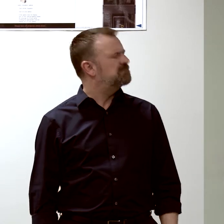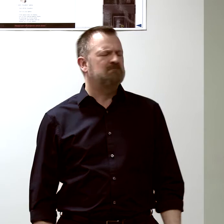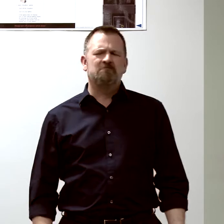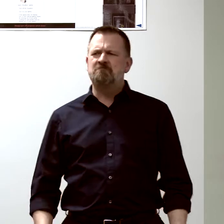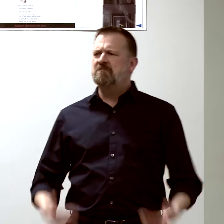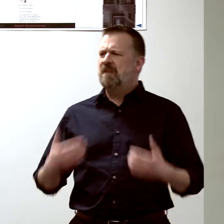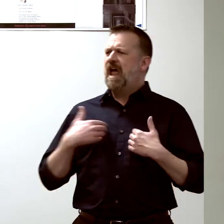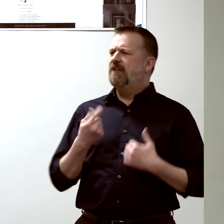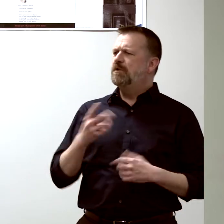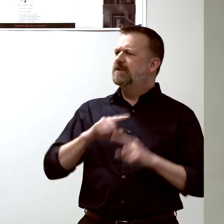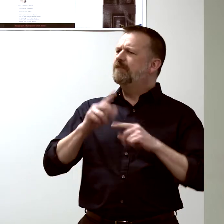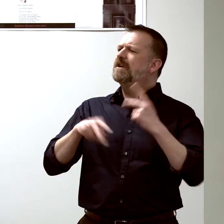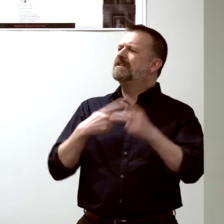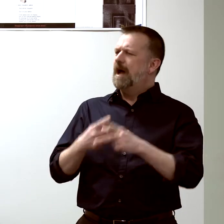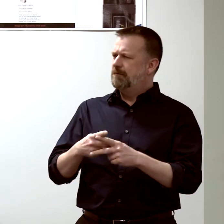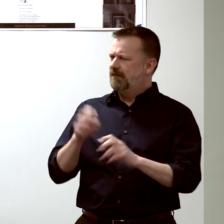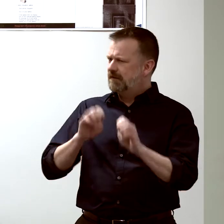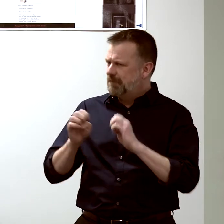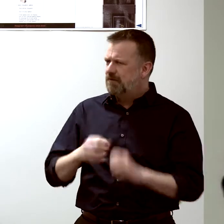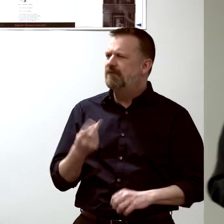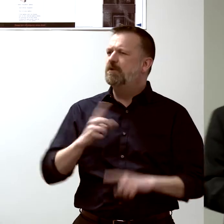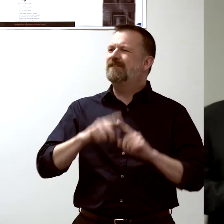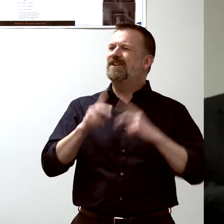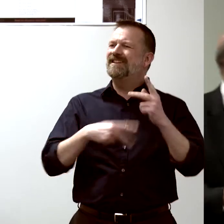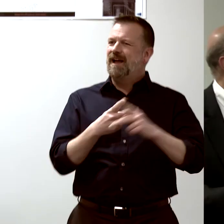and the types of data that we generate in the lab.